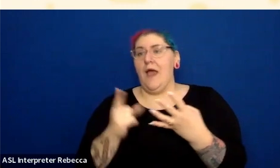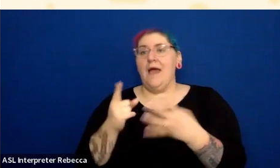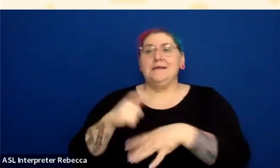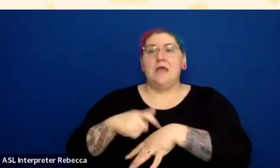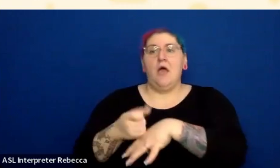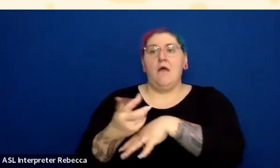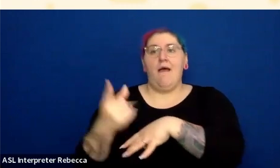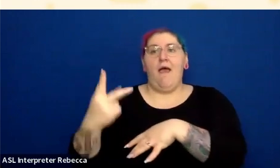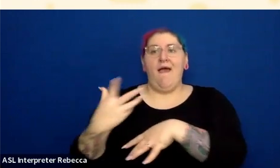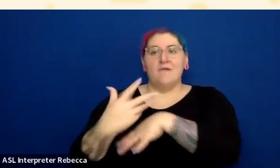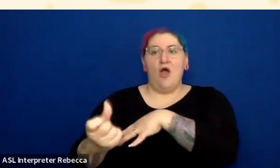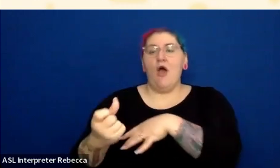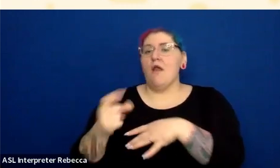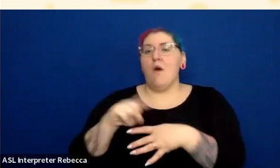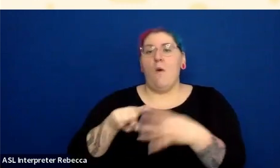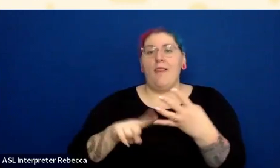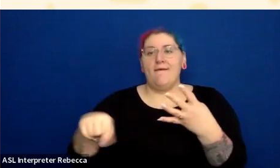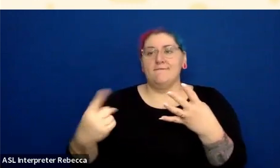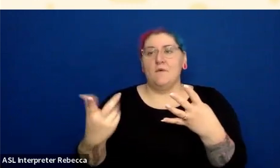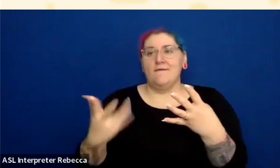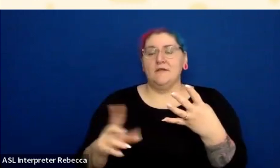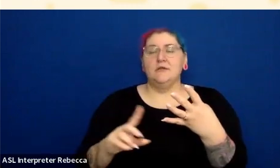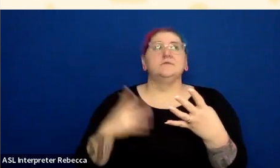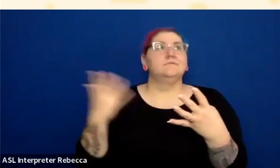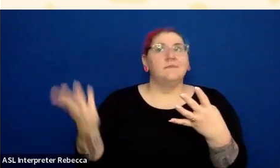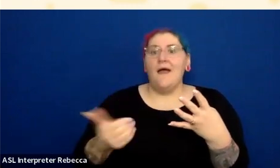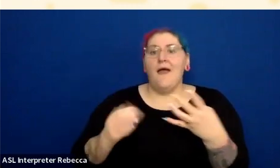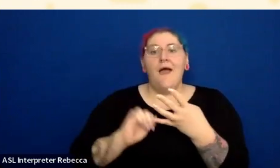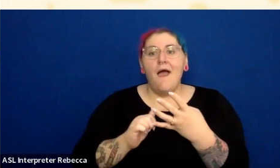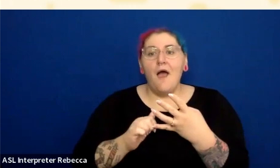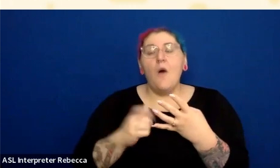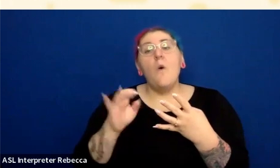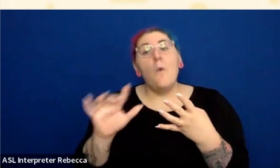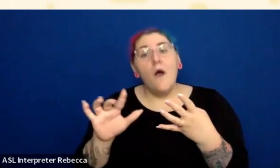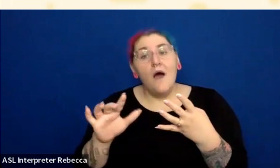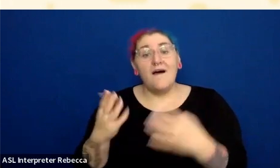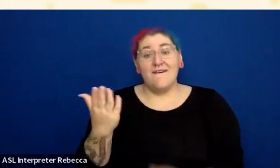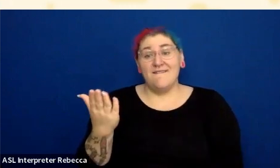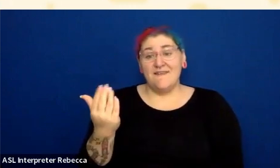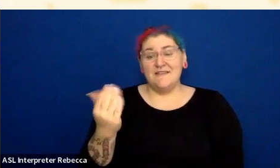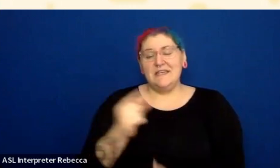Well, the reason that's possible is because numbers five to 15, most of them kind of fall into the same category.